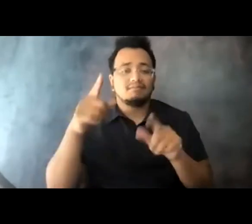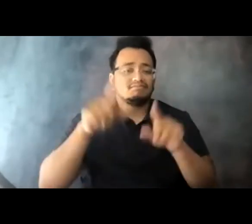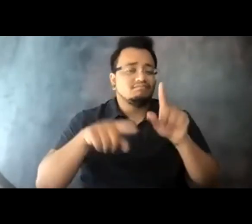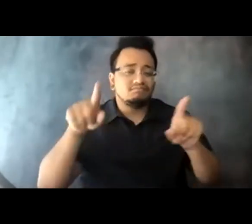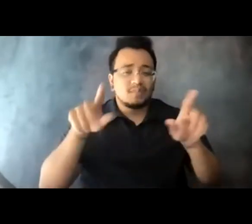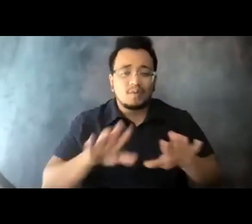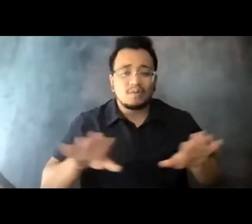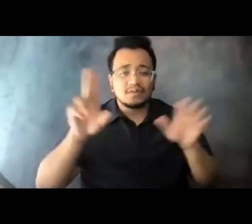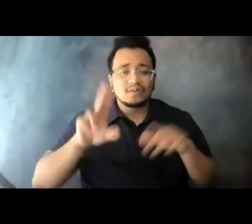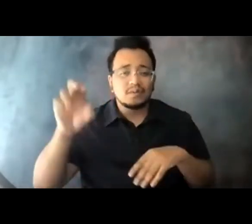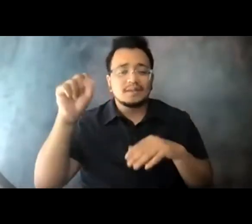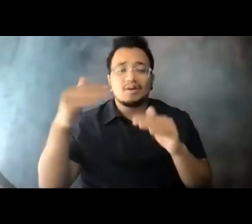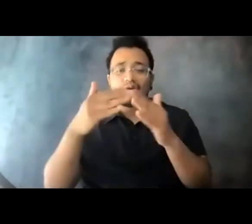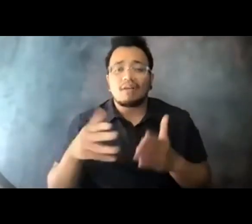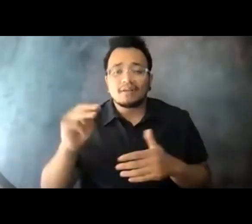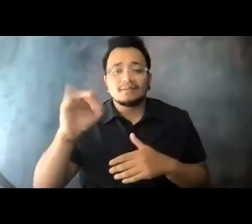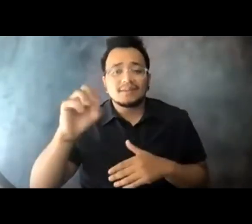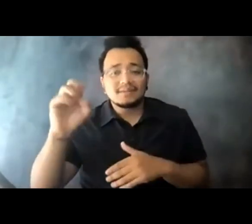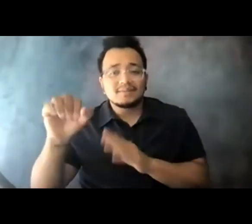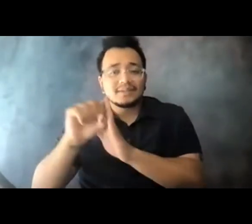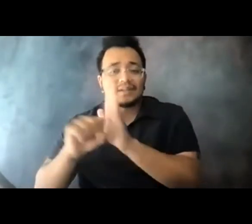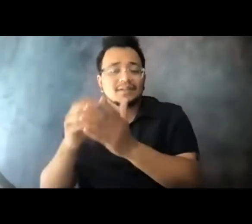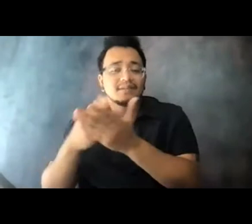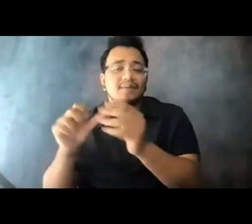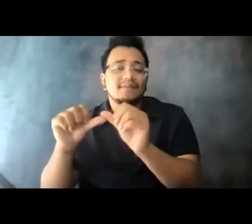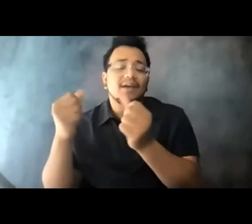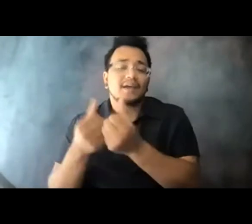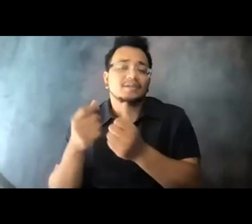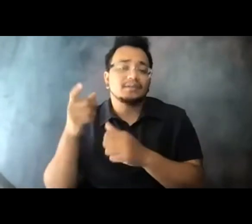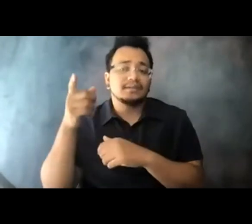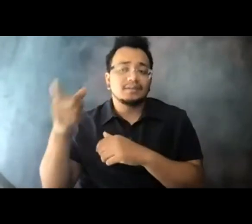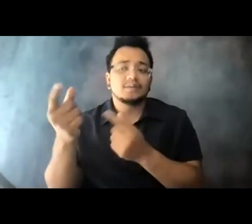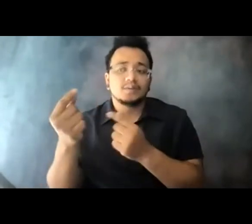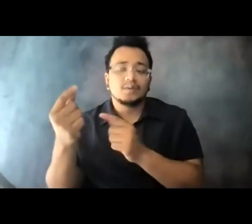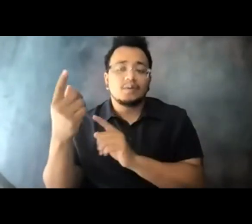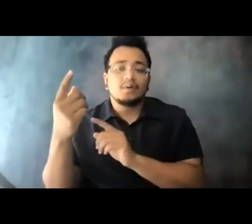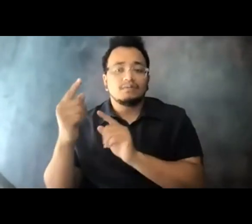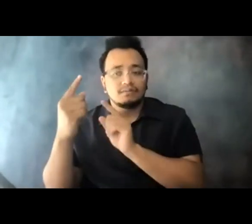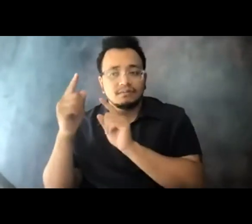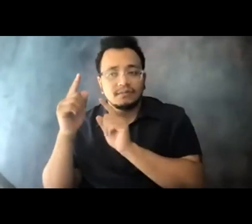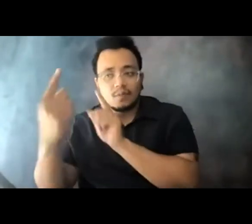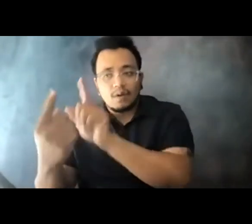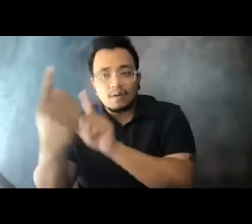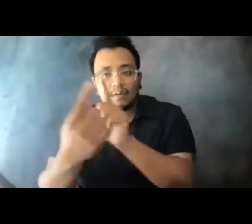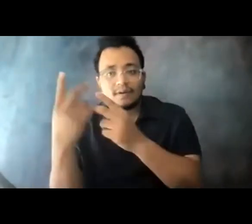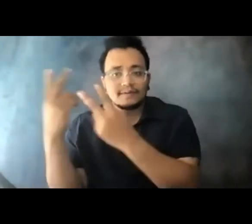15:15:29 Our colleagues in Mississippi, some of the agencies are going one on one home visits with existing customers and reaching out with